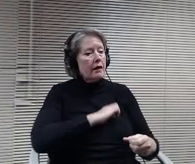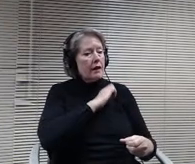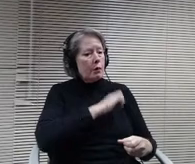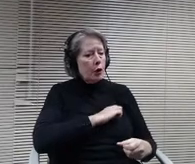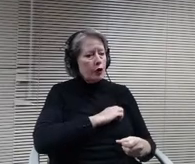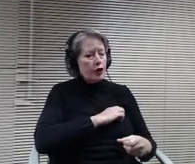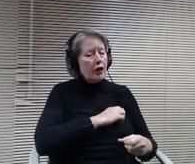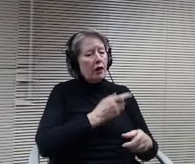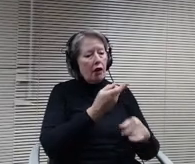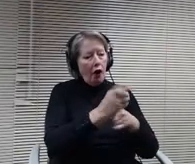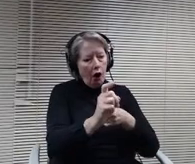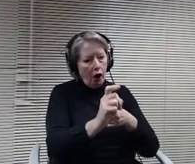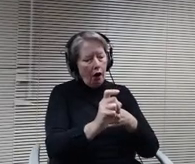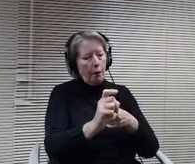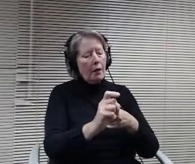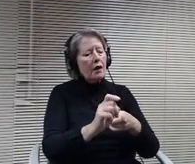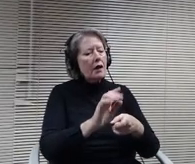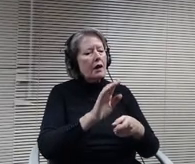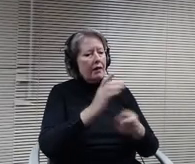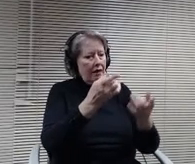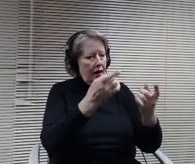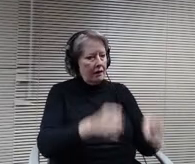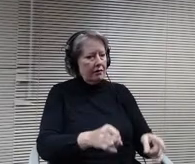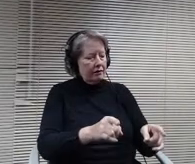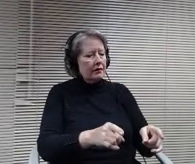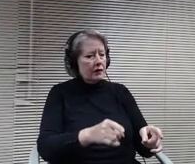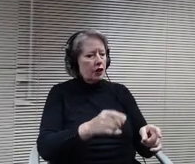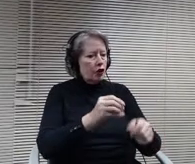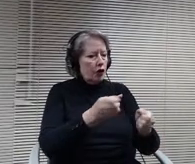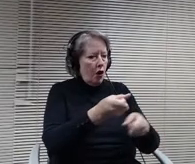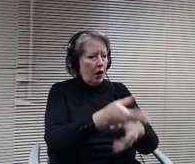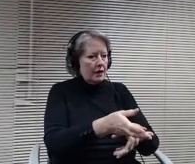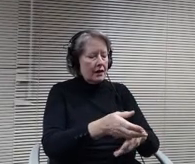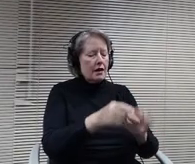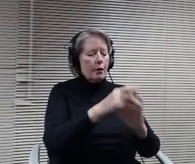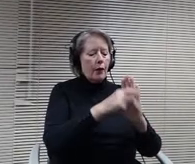Now, regarding policy 604, I recommend the school Board